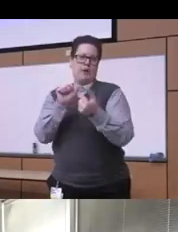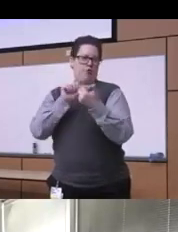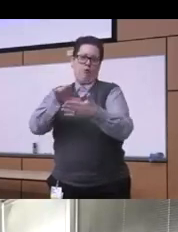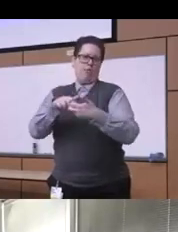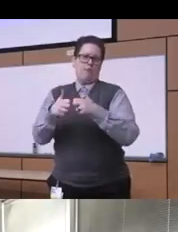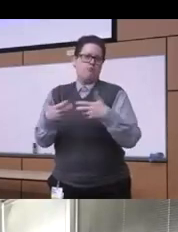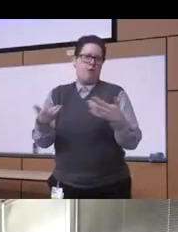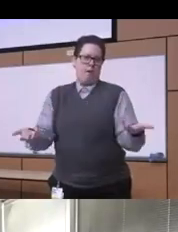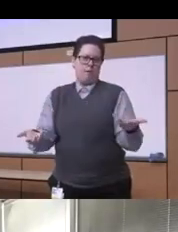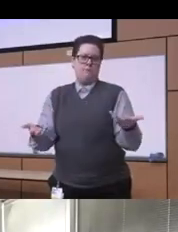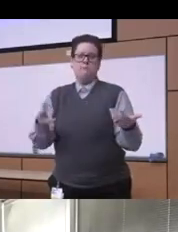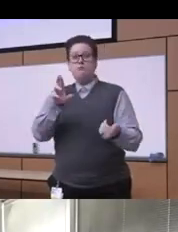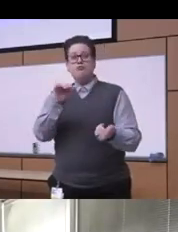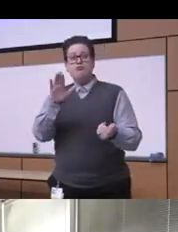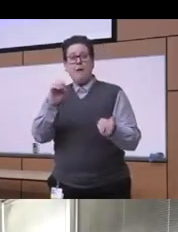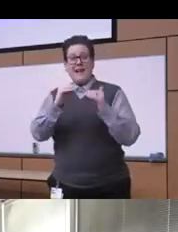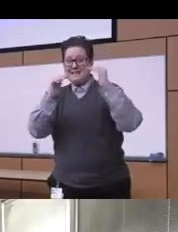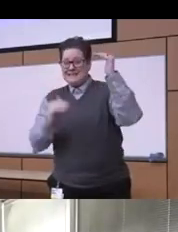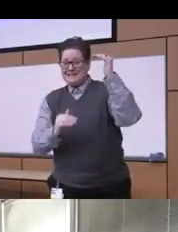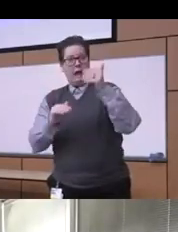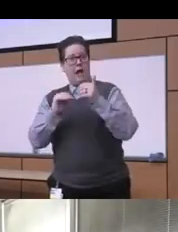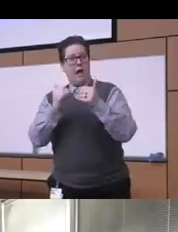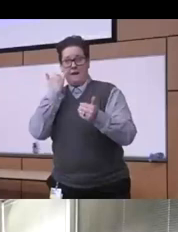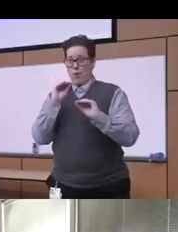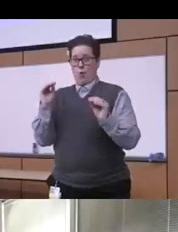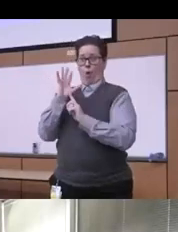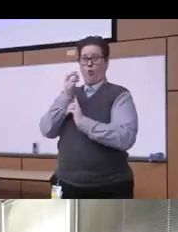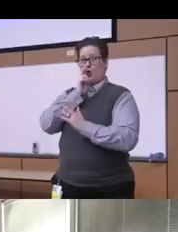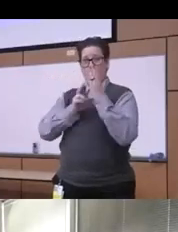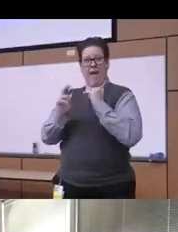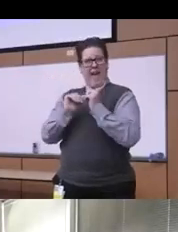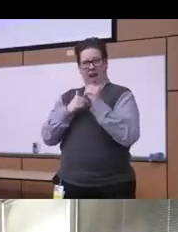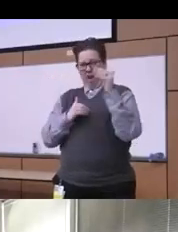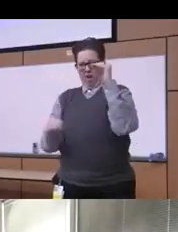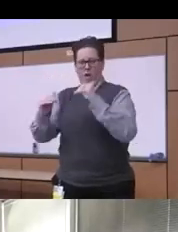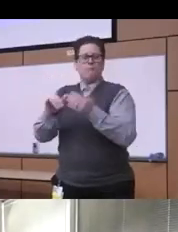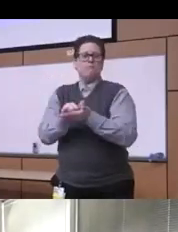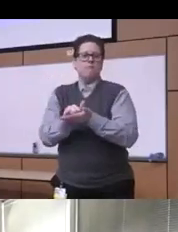racial inequities that we're seeing you know and uh you know an hour working with patient